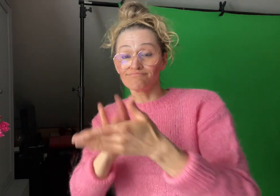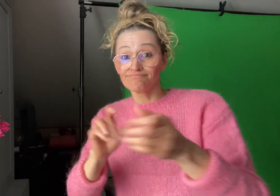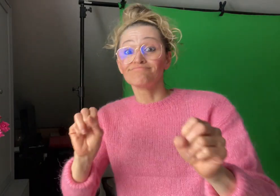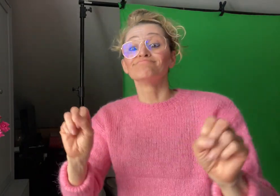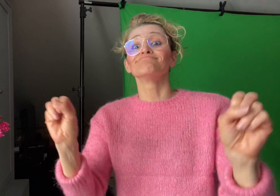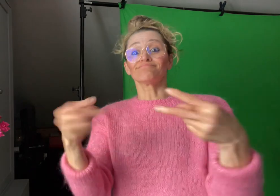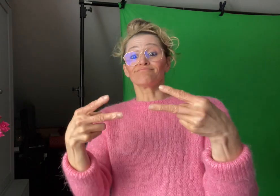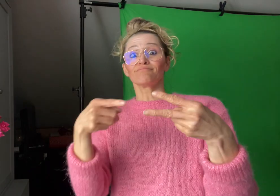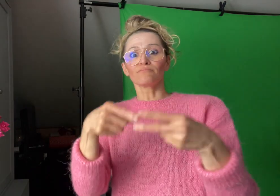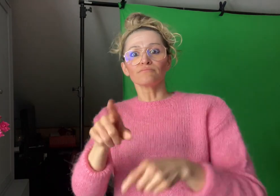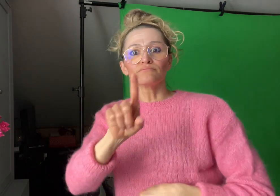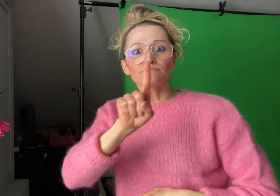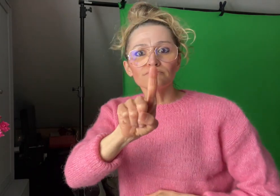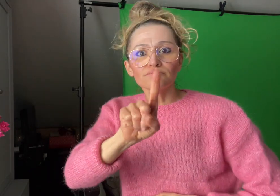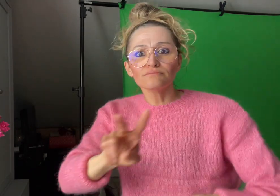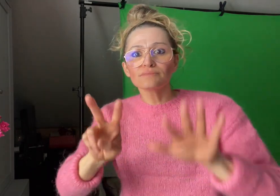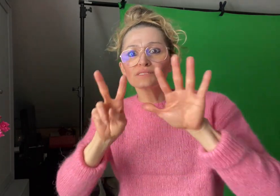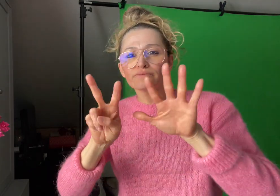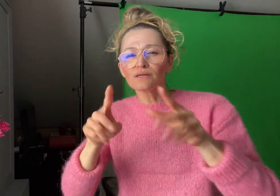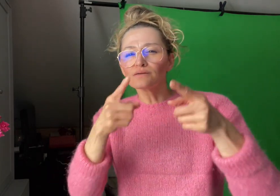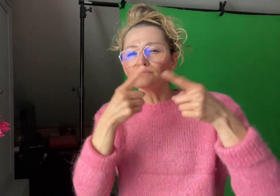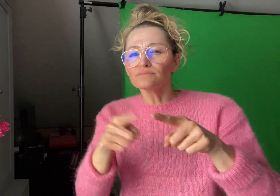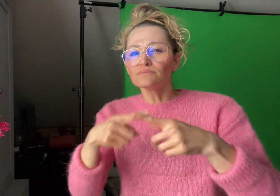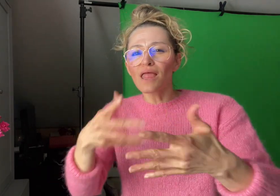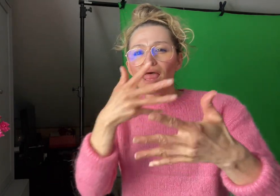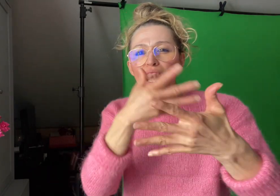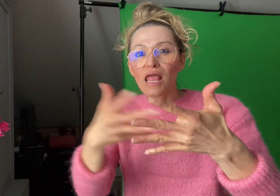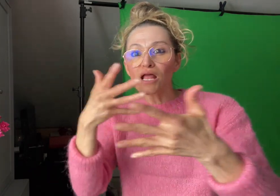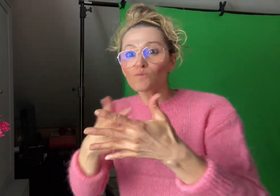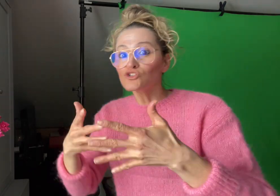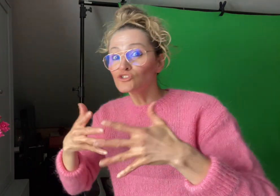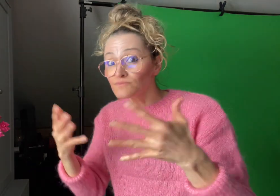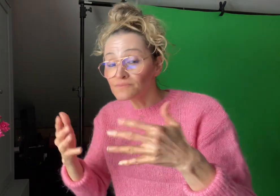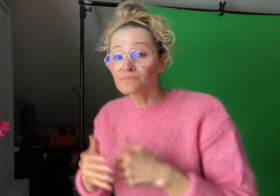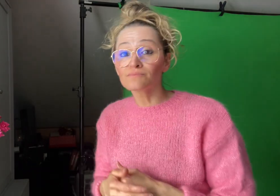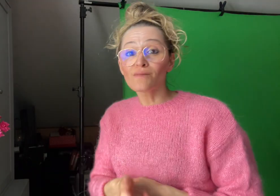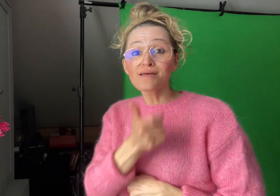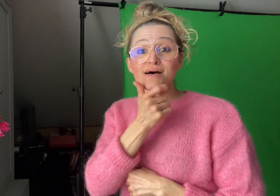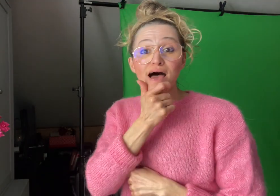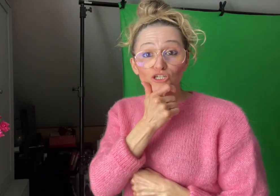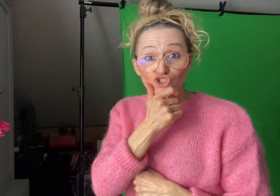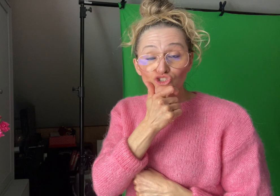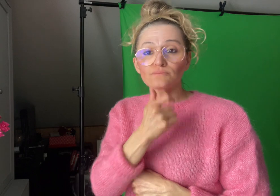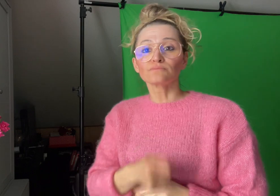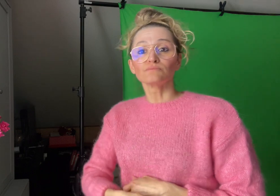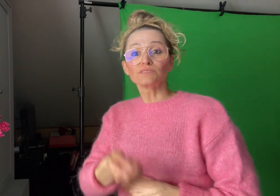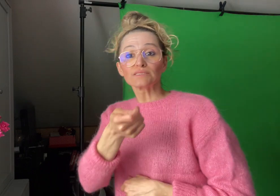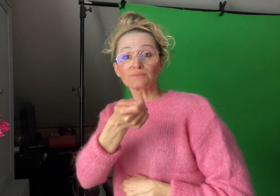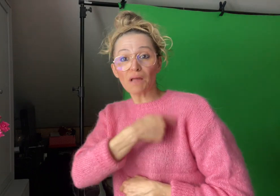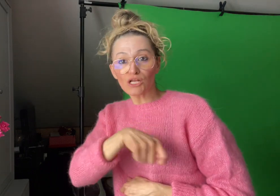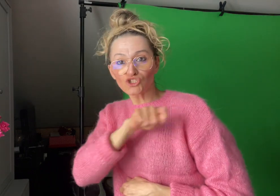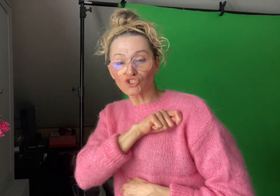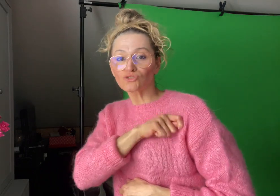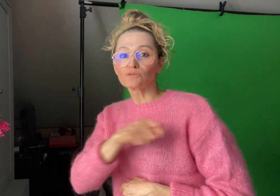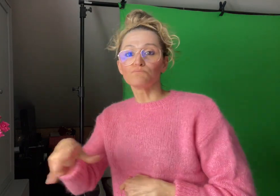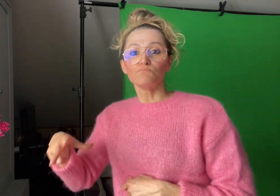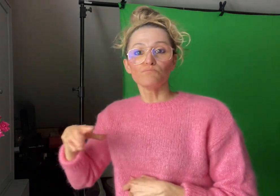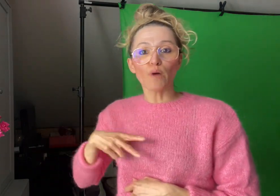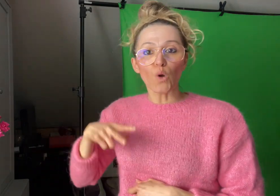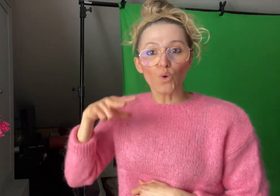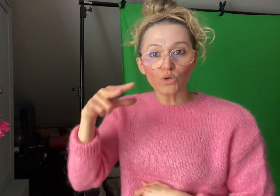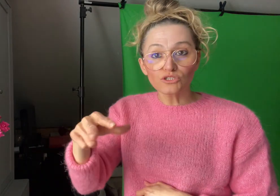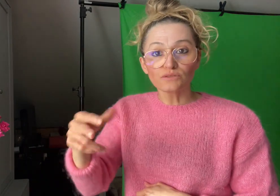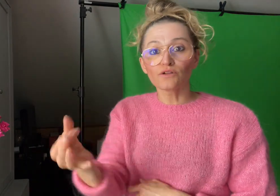available in 17 languages, including English, Spanish, Portuguese,